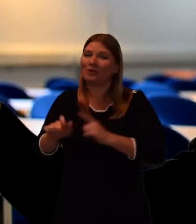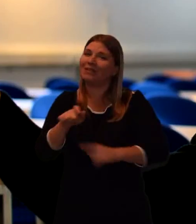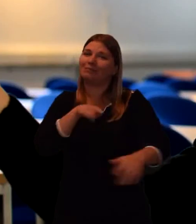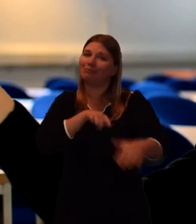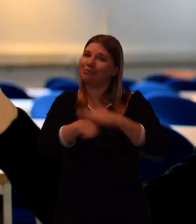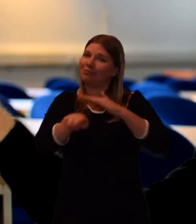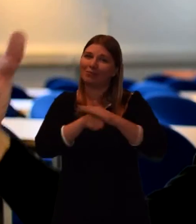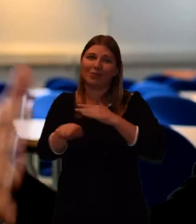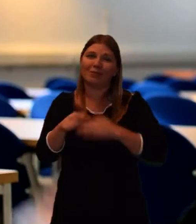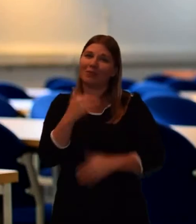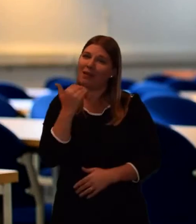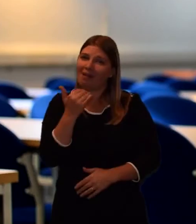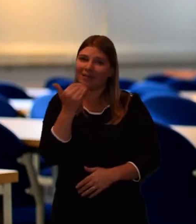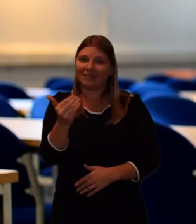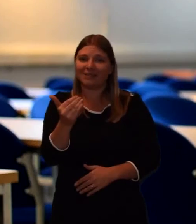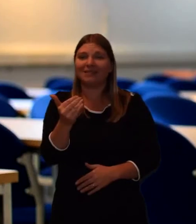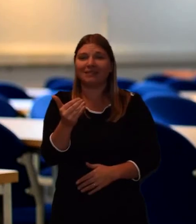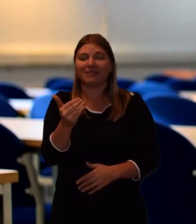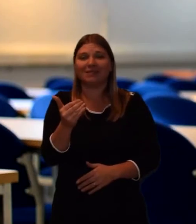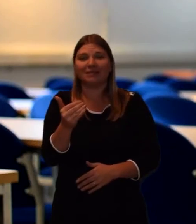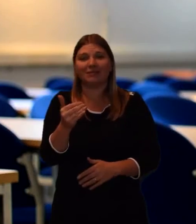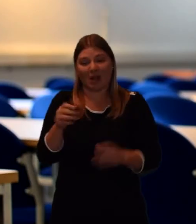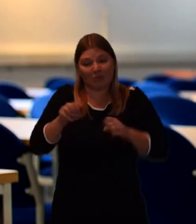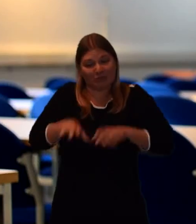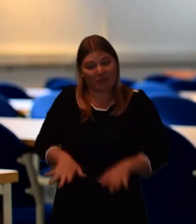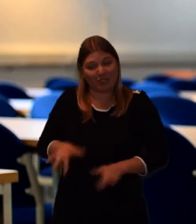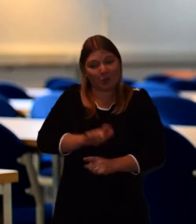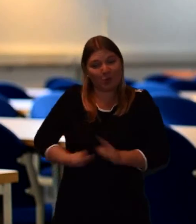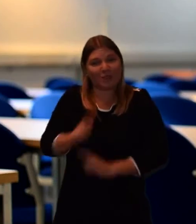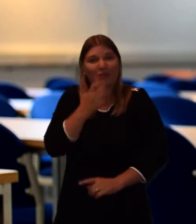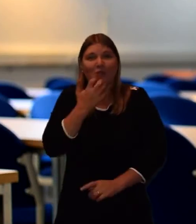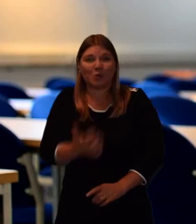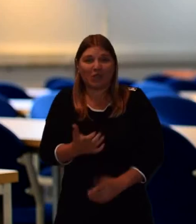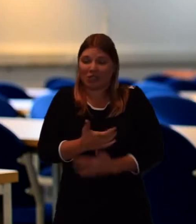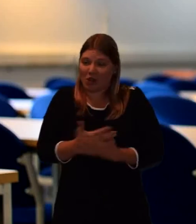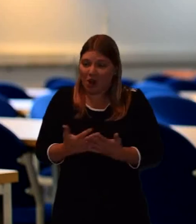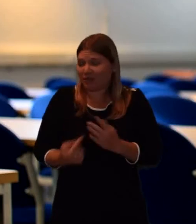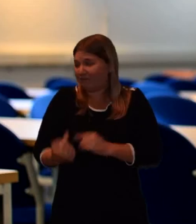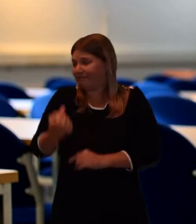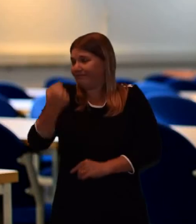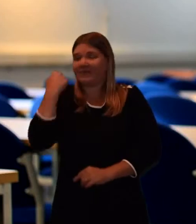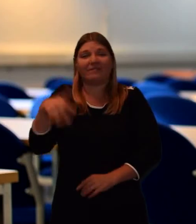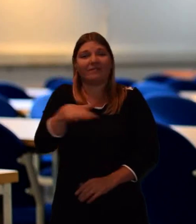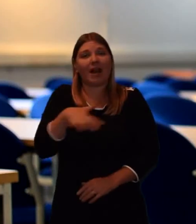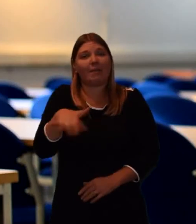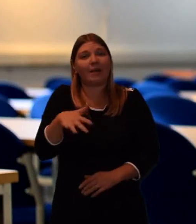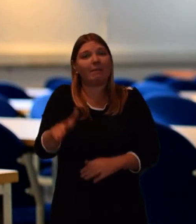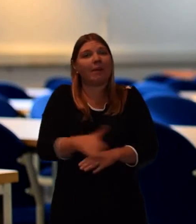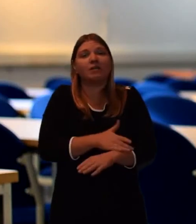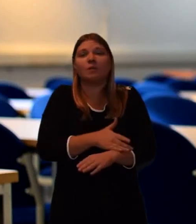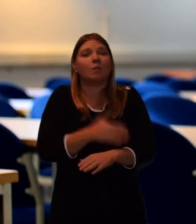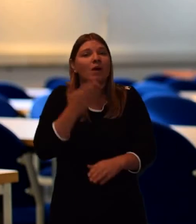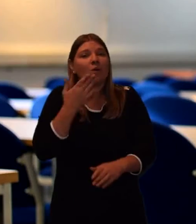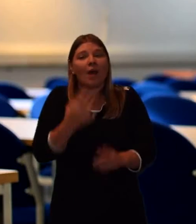And particularlyfor the community in Britain where many lost families during the Holocaust and don't know where the graves are.